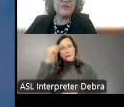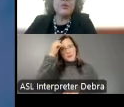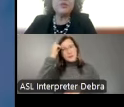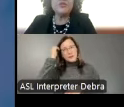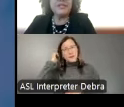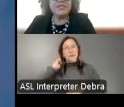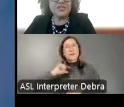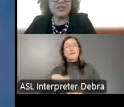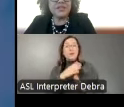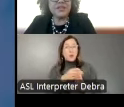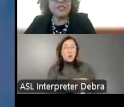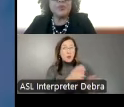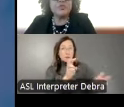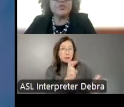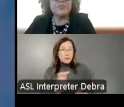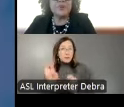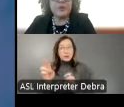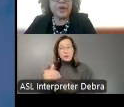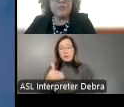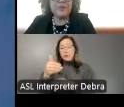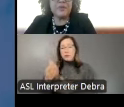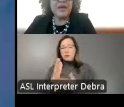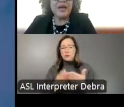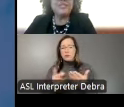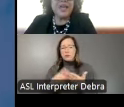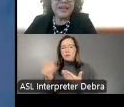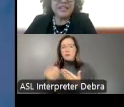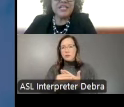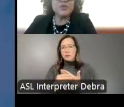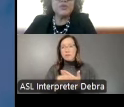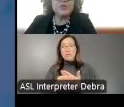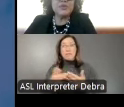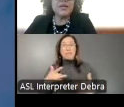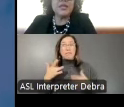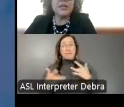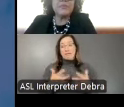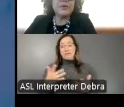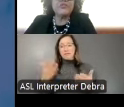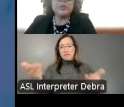Before we transition to the next portion of the program, I'm delighted to introduce a clip of a